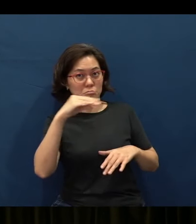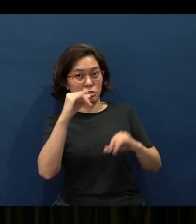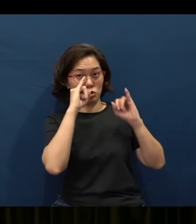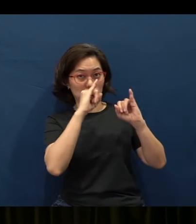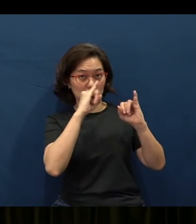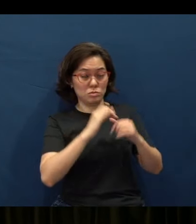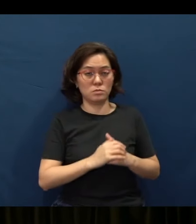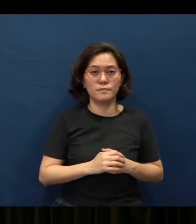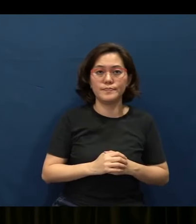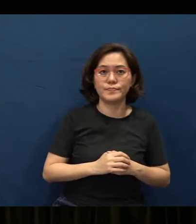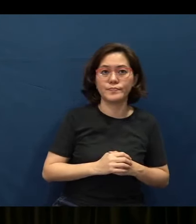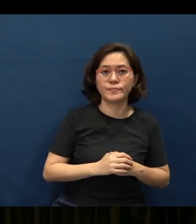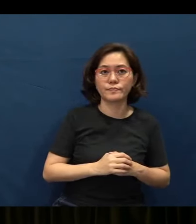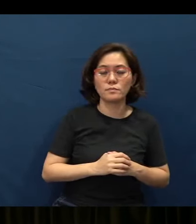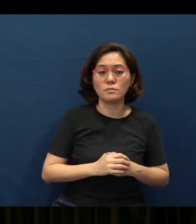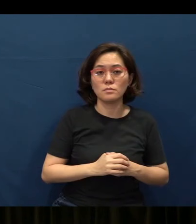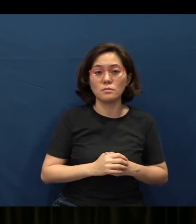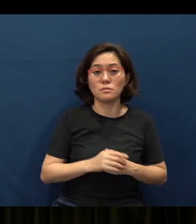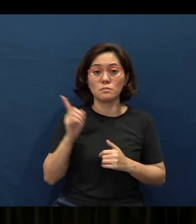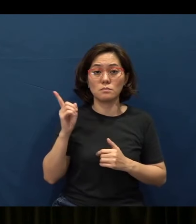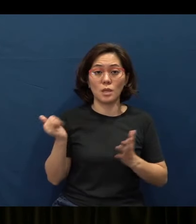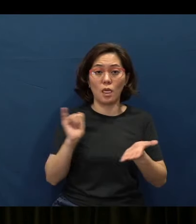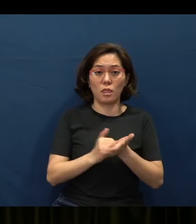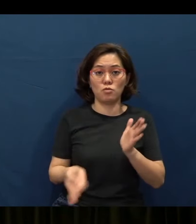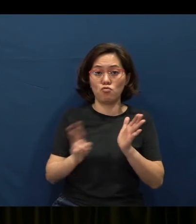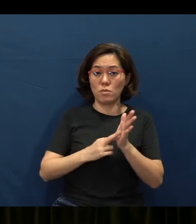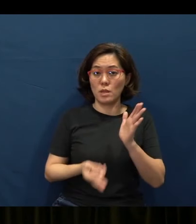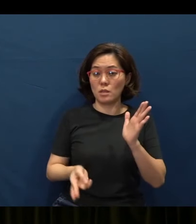This would be repeated, actually, two times more